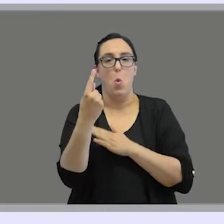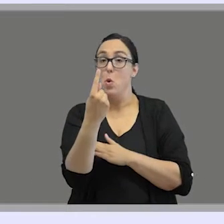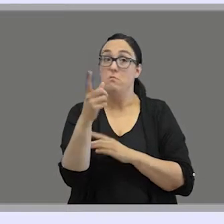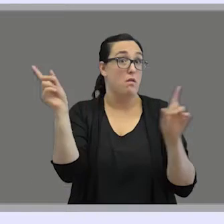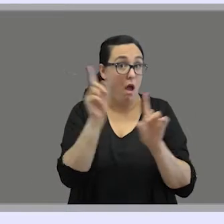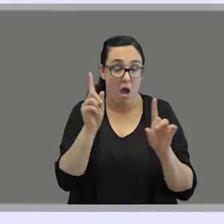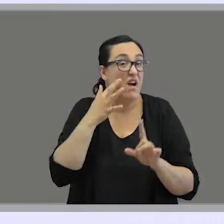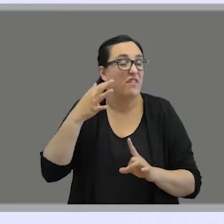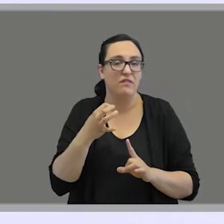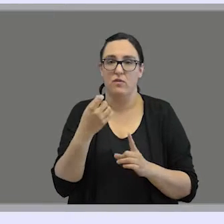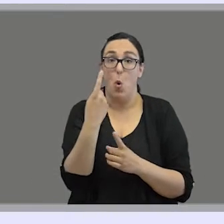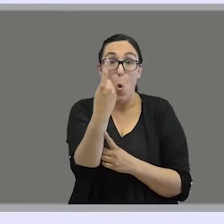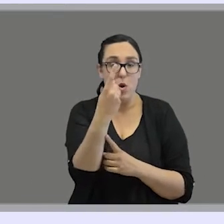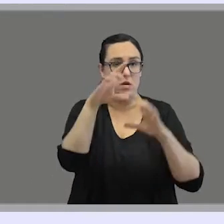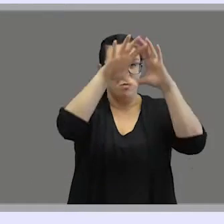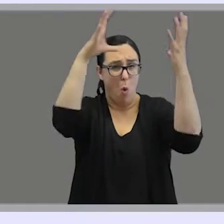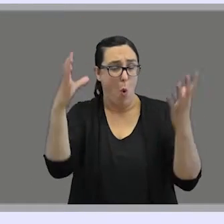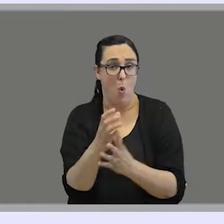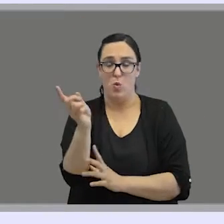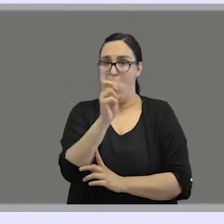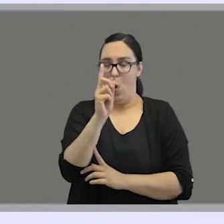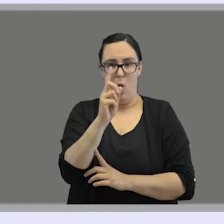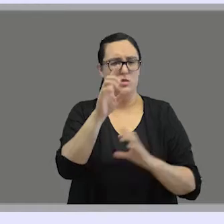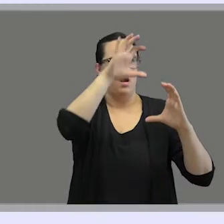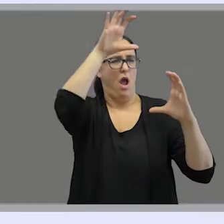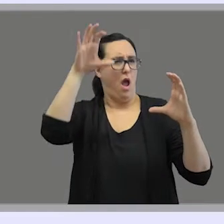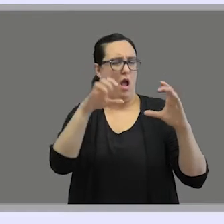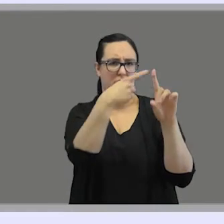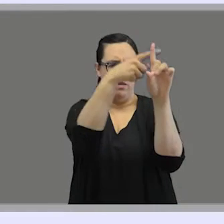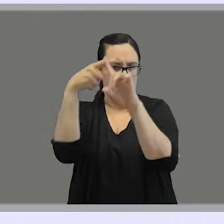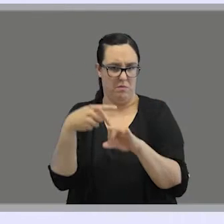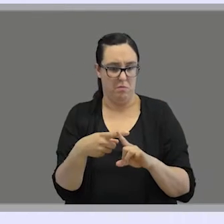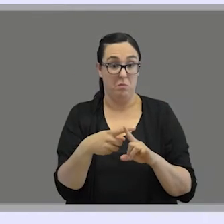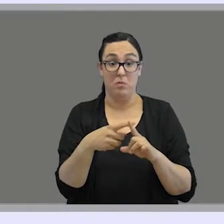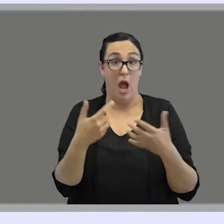there's not only one sign language for all countries. So far, linguists have described